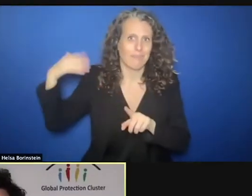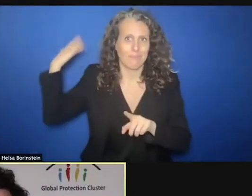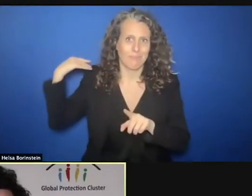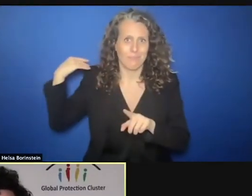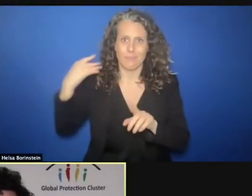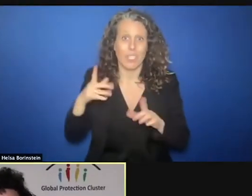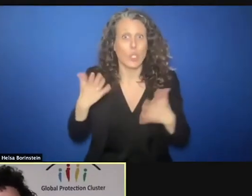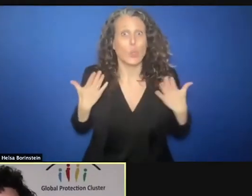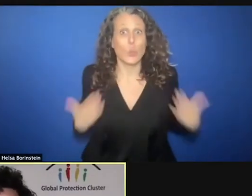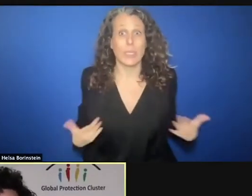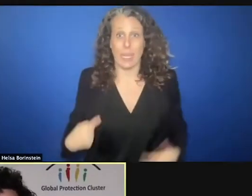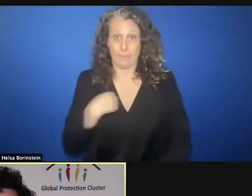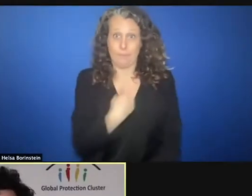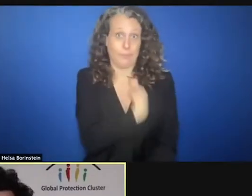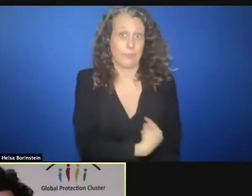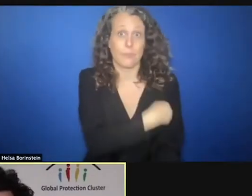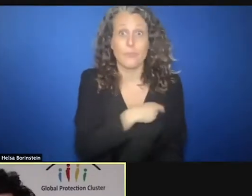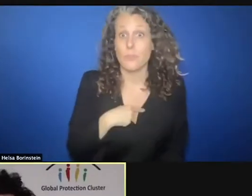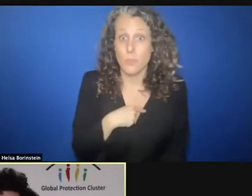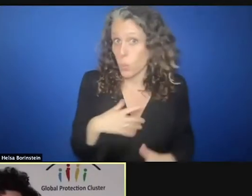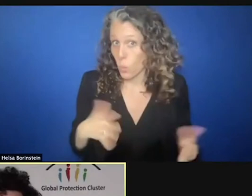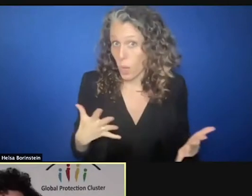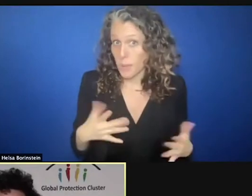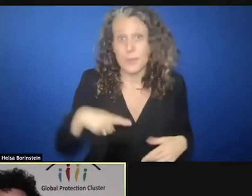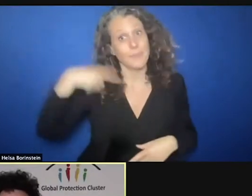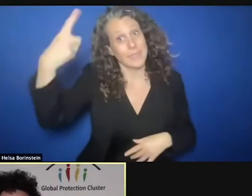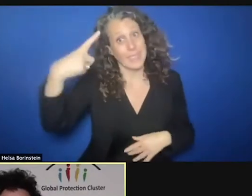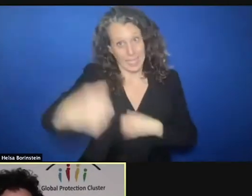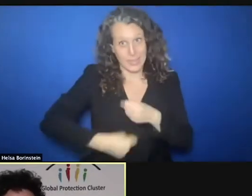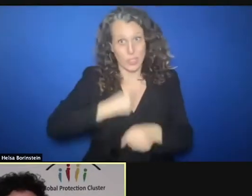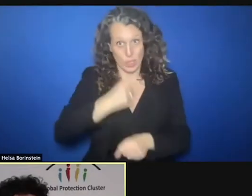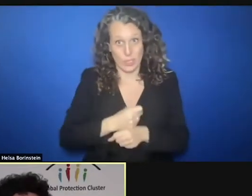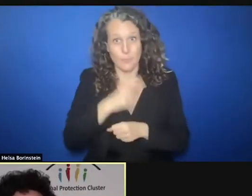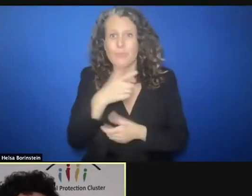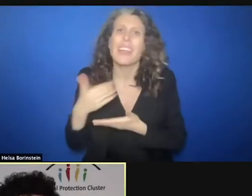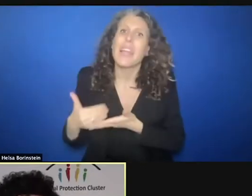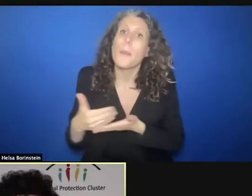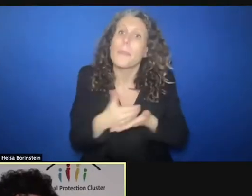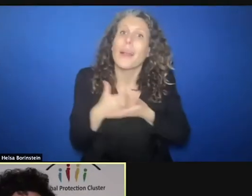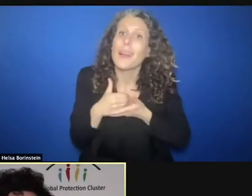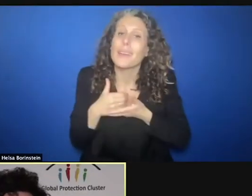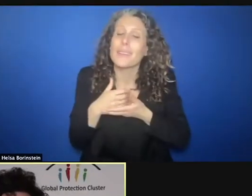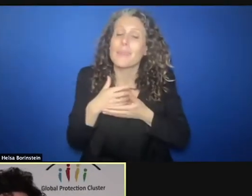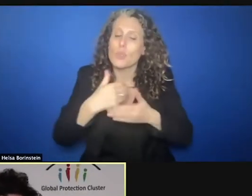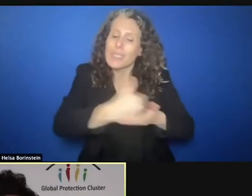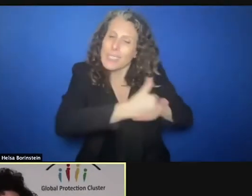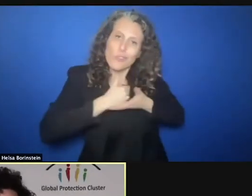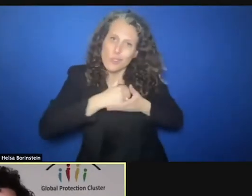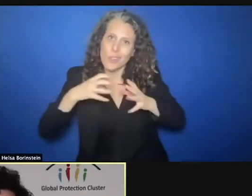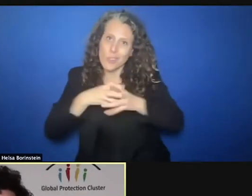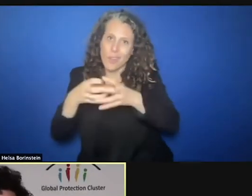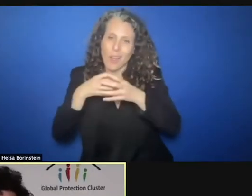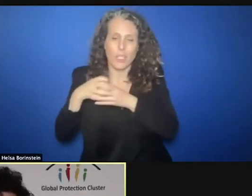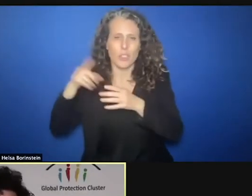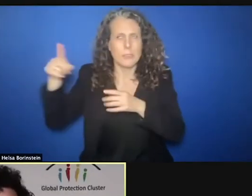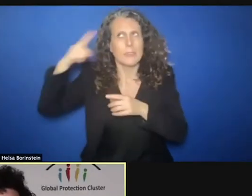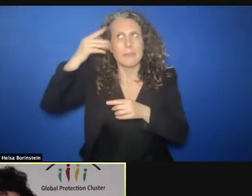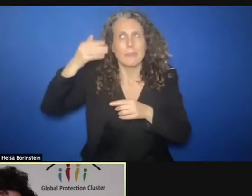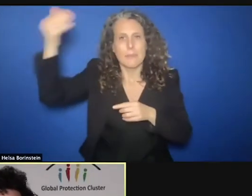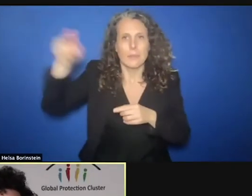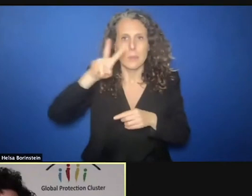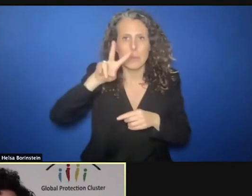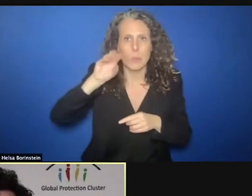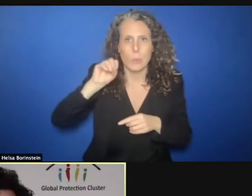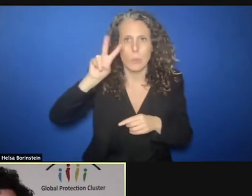is that next year, when the protection clusters are planning for 2022, 25%, 1 quarter of our